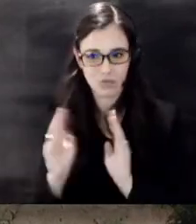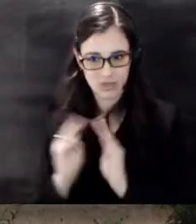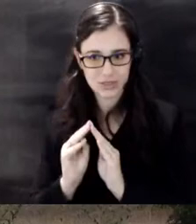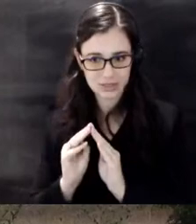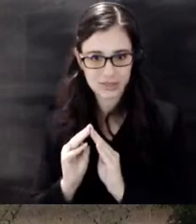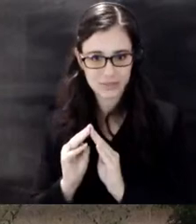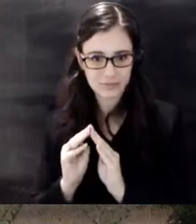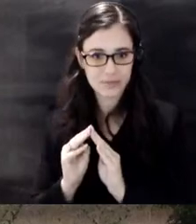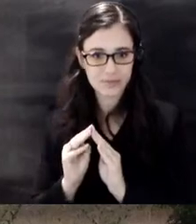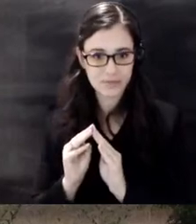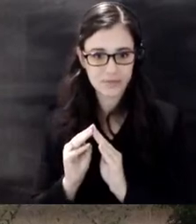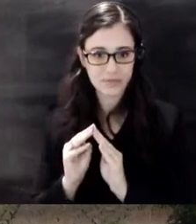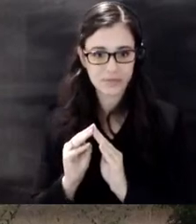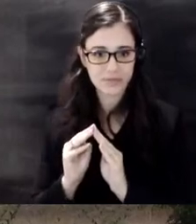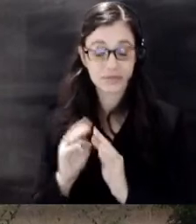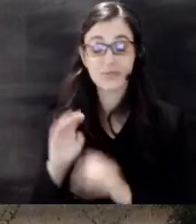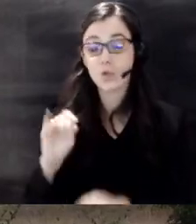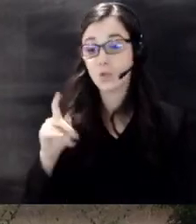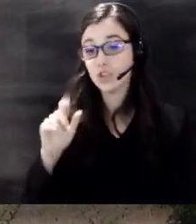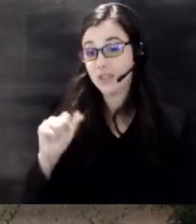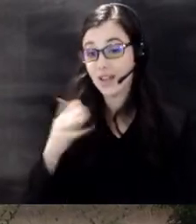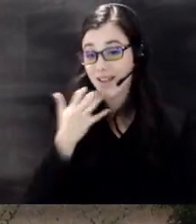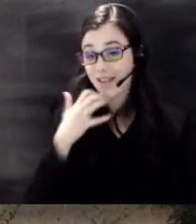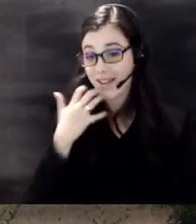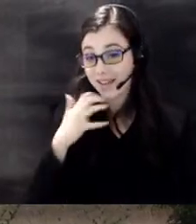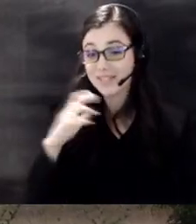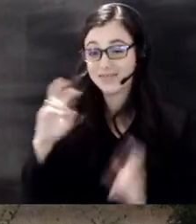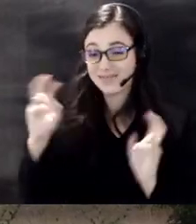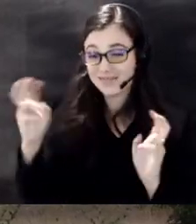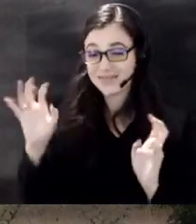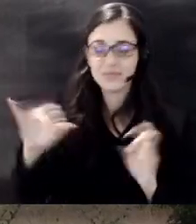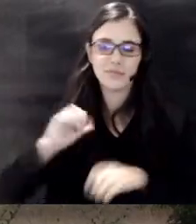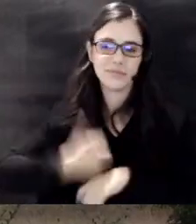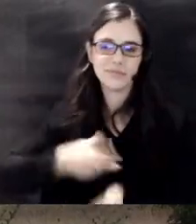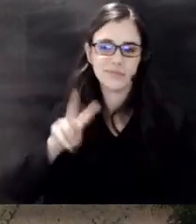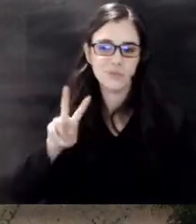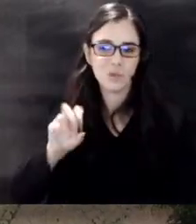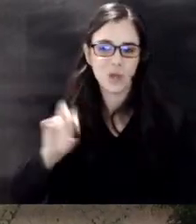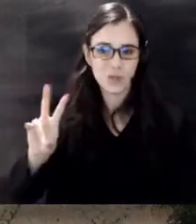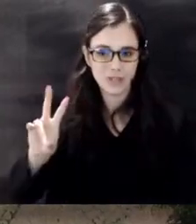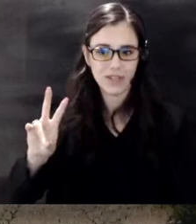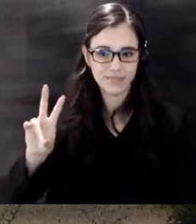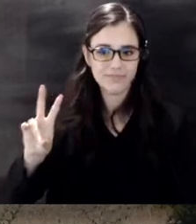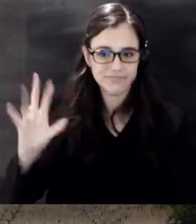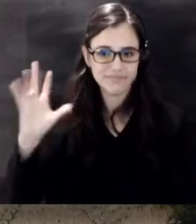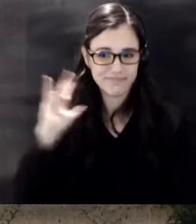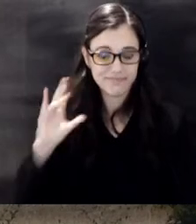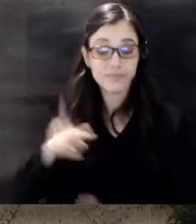Wichita hot is basically was created back in 2007 and the goal is to teach excellent aggressive